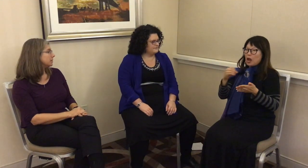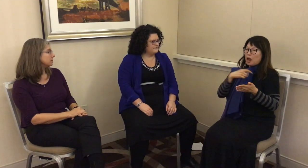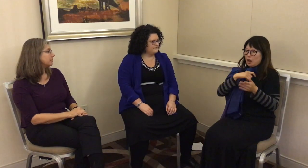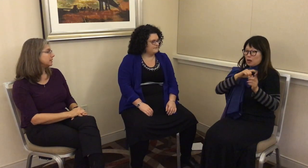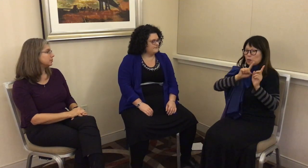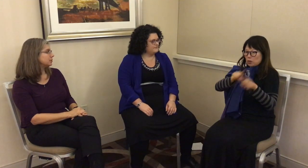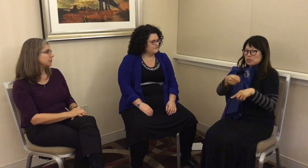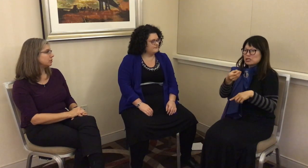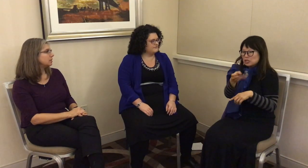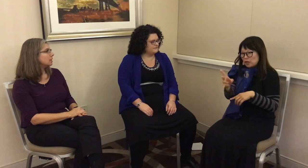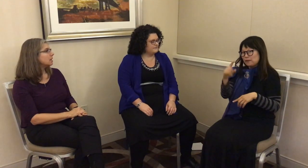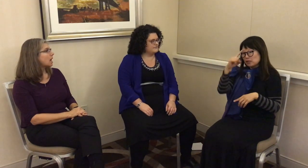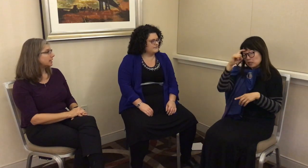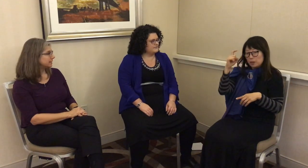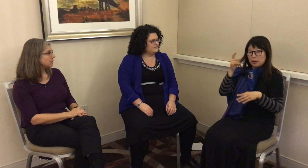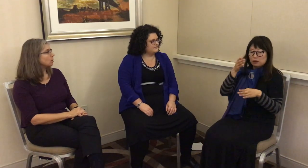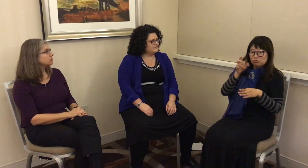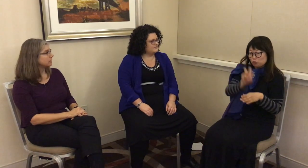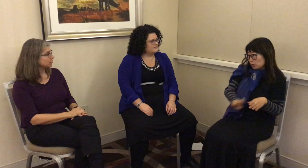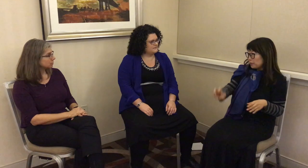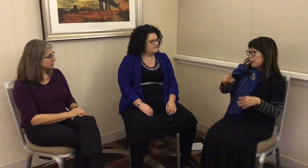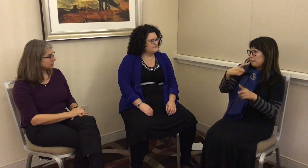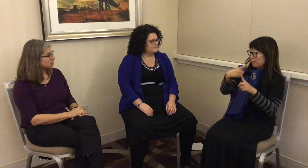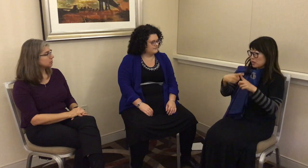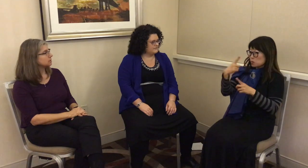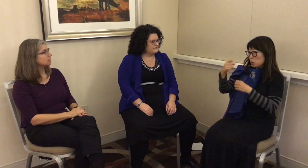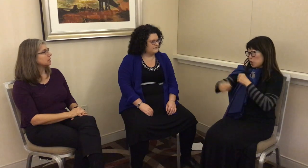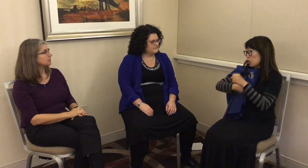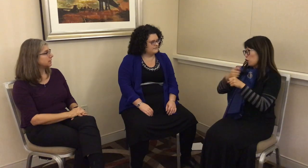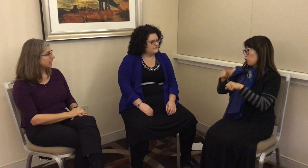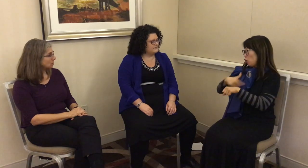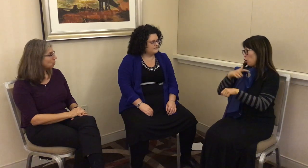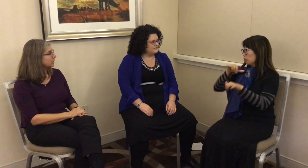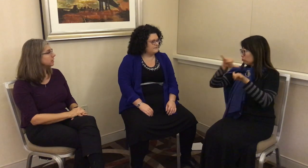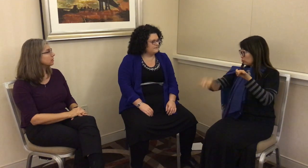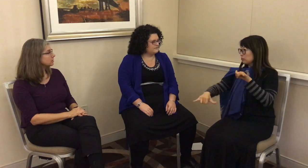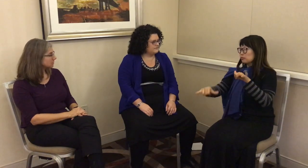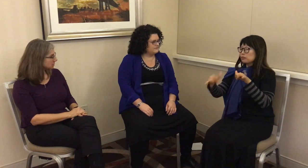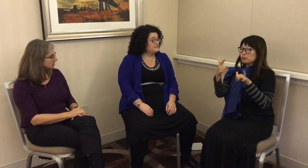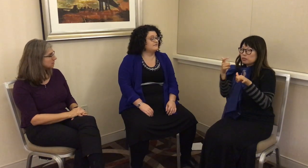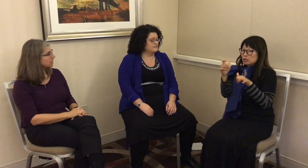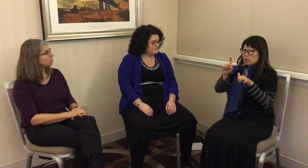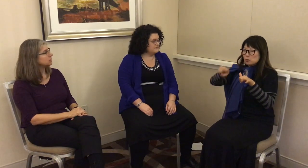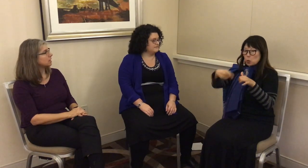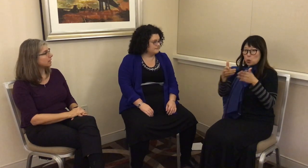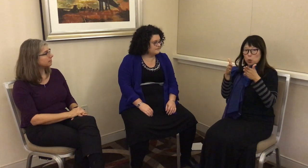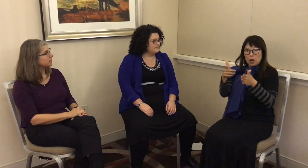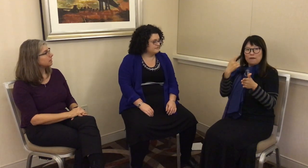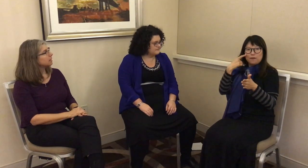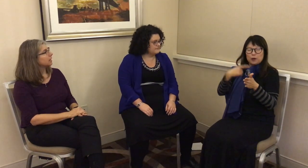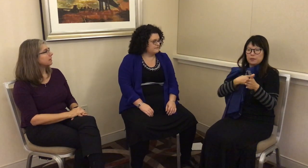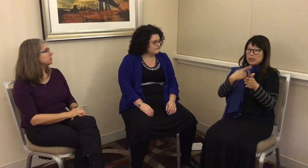mostly my dissertation. I did go several summers, stayed one year at one time, and that was